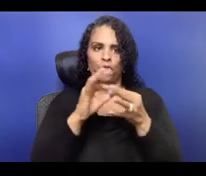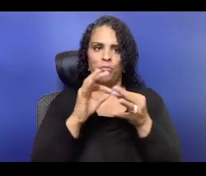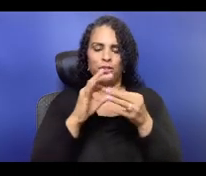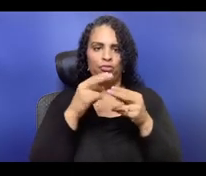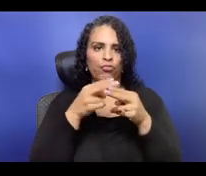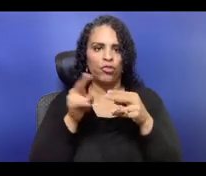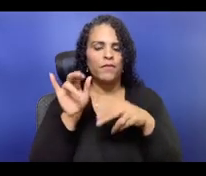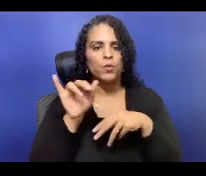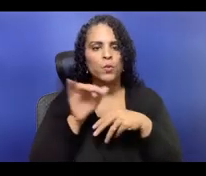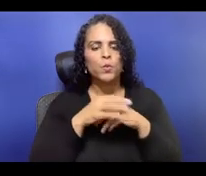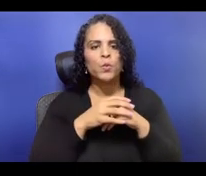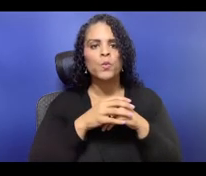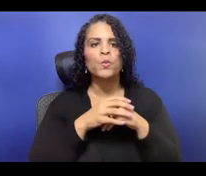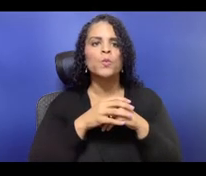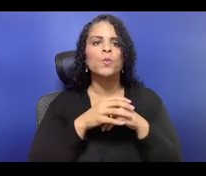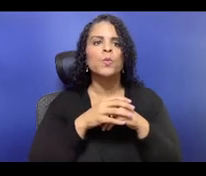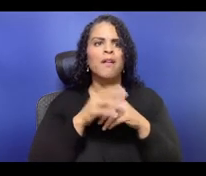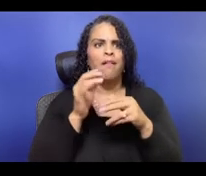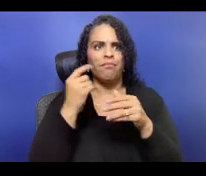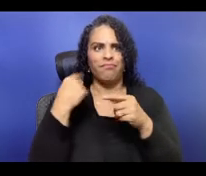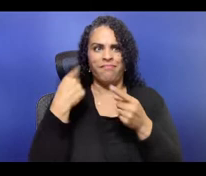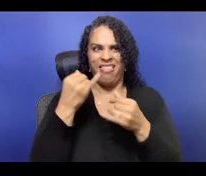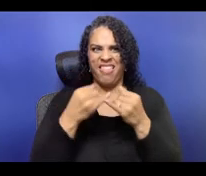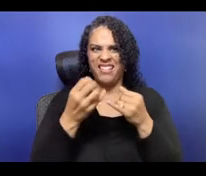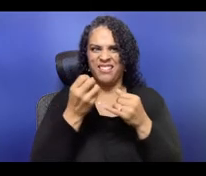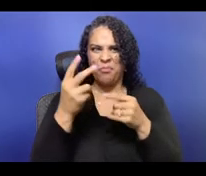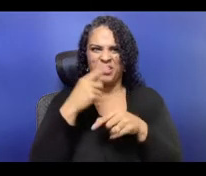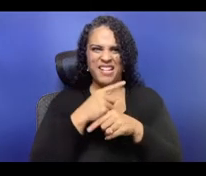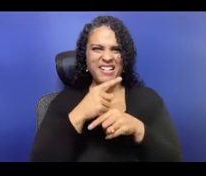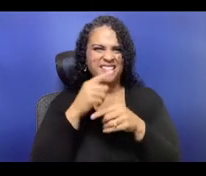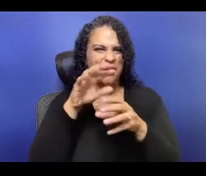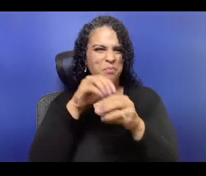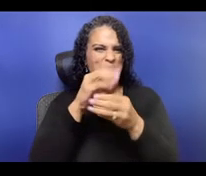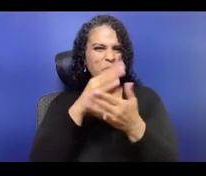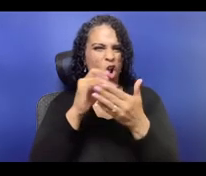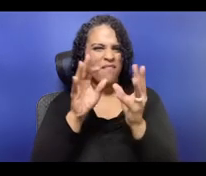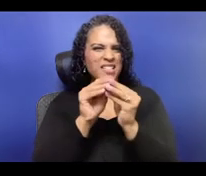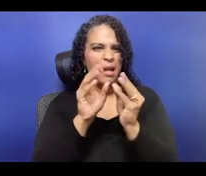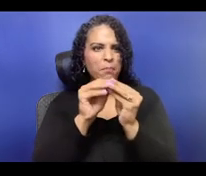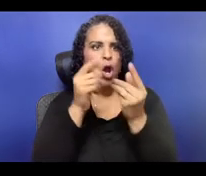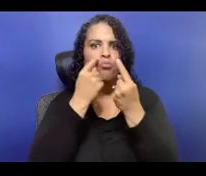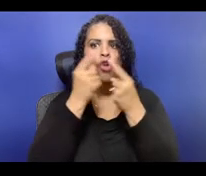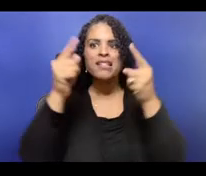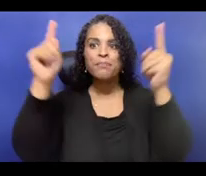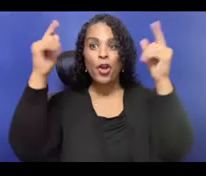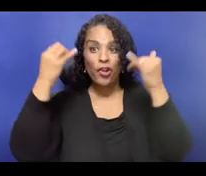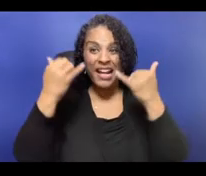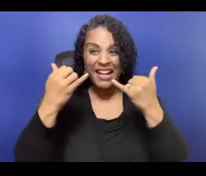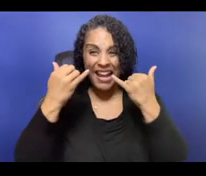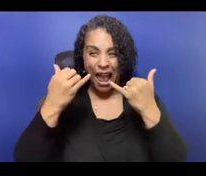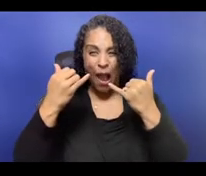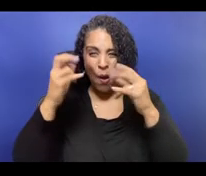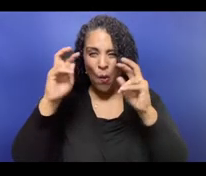Thank you so much. It's really an honor to be here. My name is Amy Smith. I use she/her pronouns.